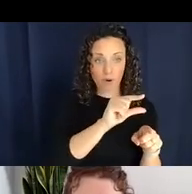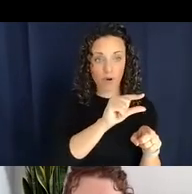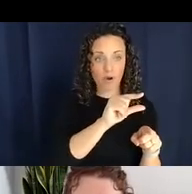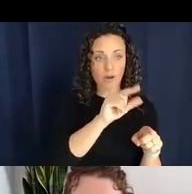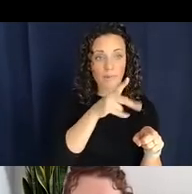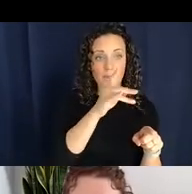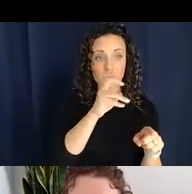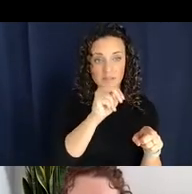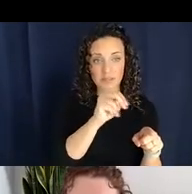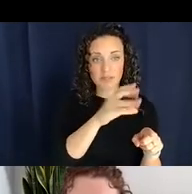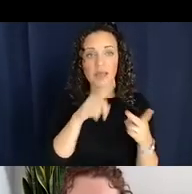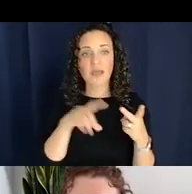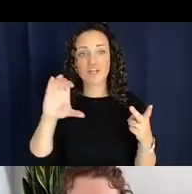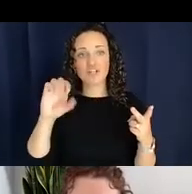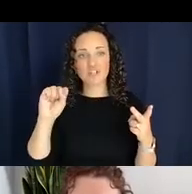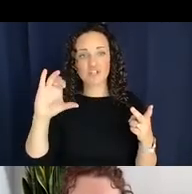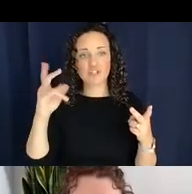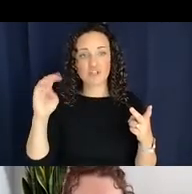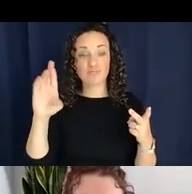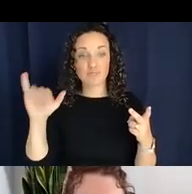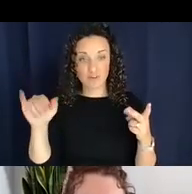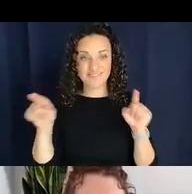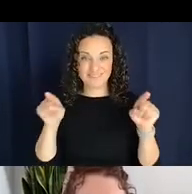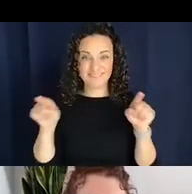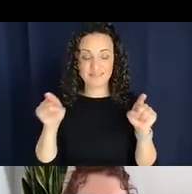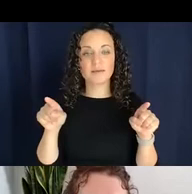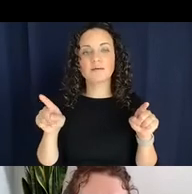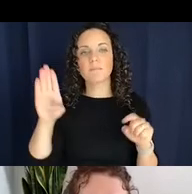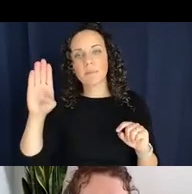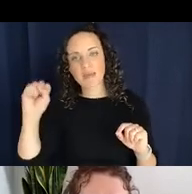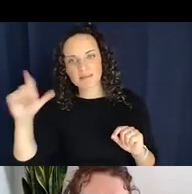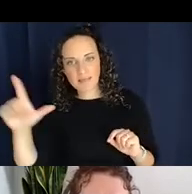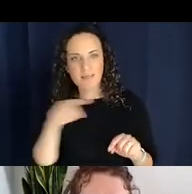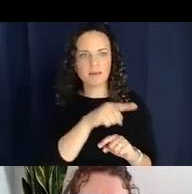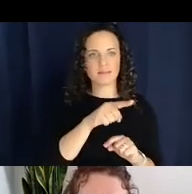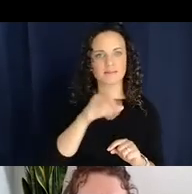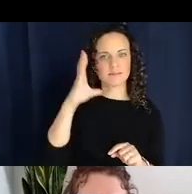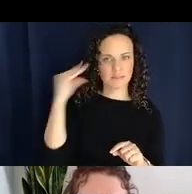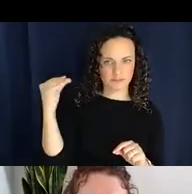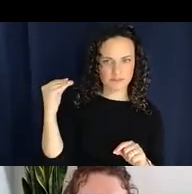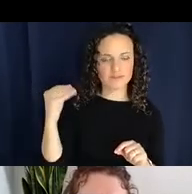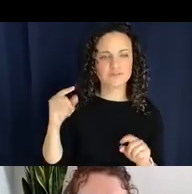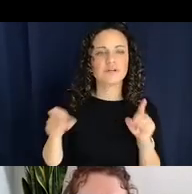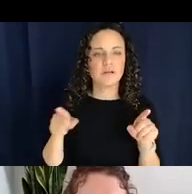on Auslan and British Sign Language. But basically both Engberg-Pederson and Schembri kind of